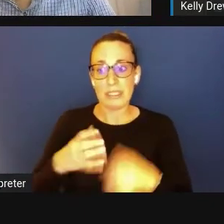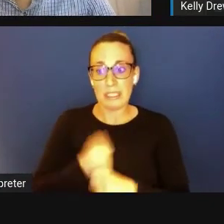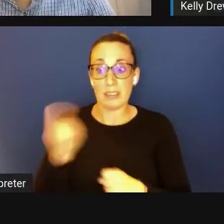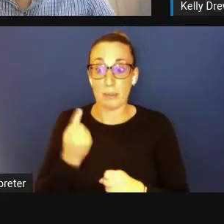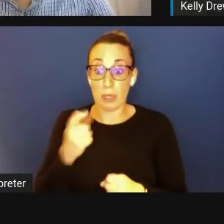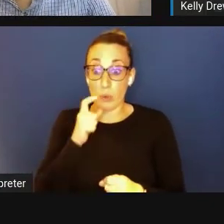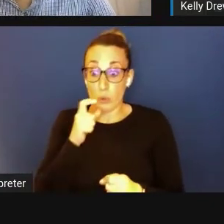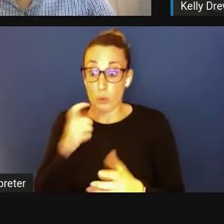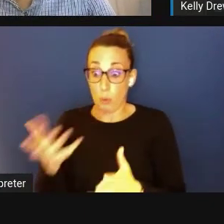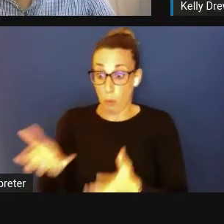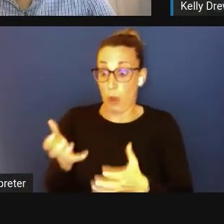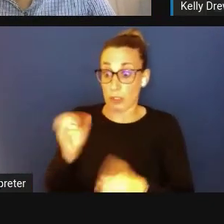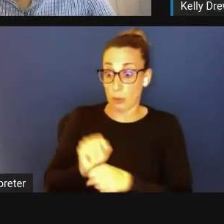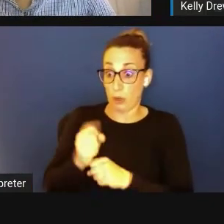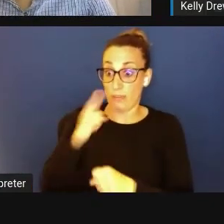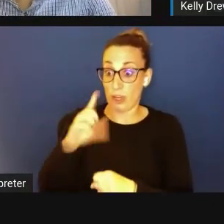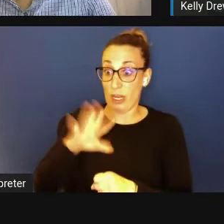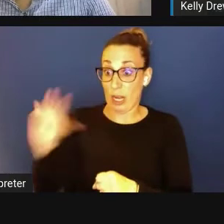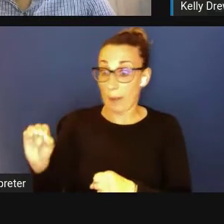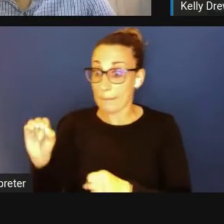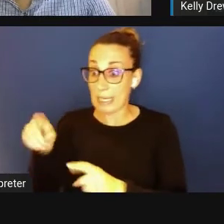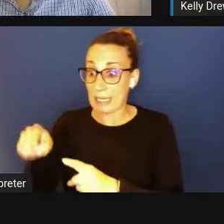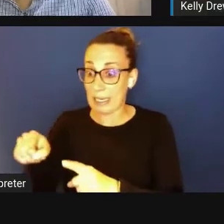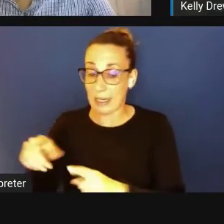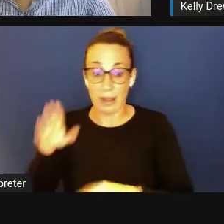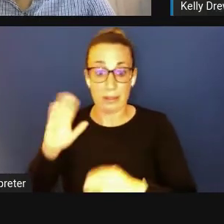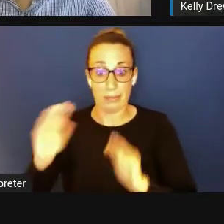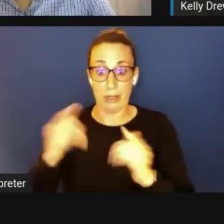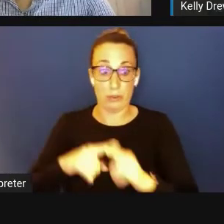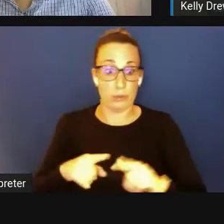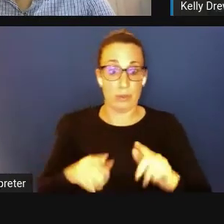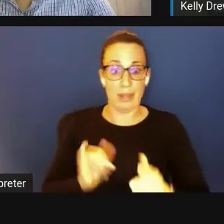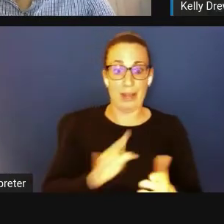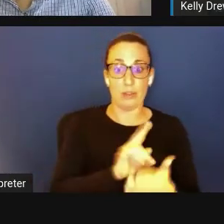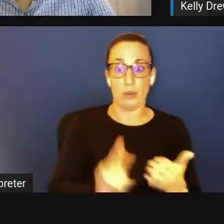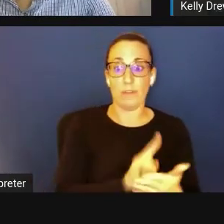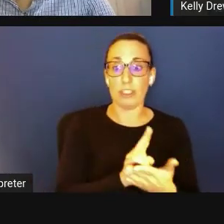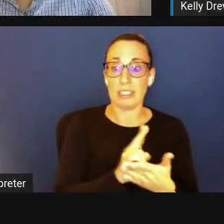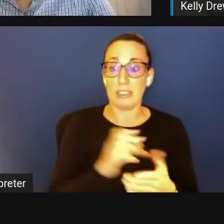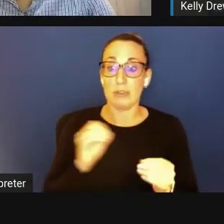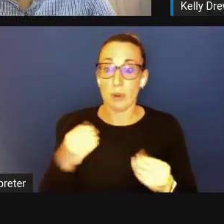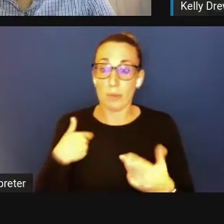rather than for the university. And so if there is anything we could do to get around that, that would be great.